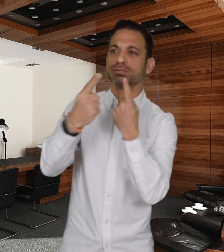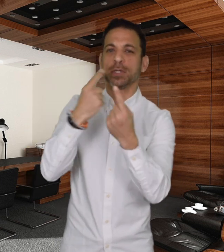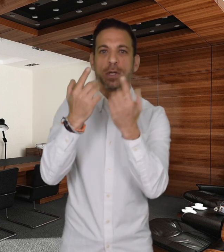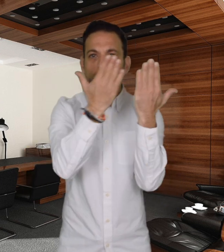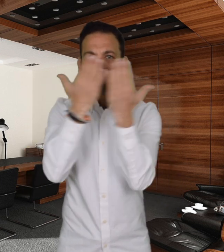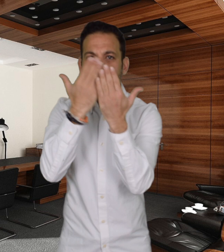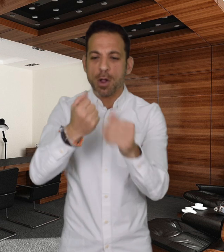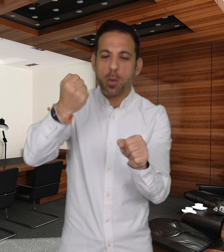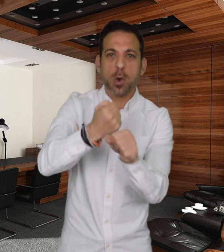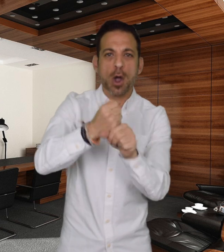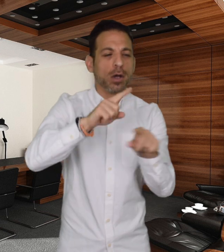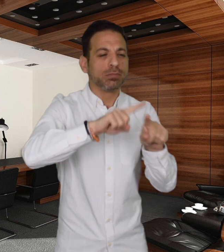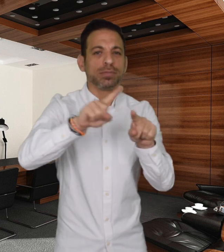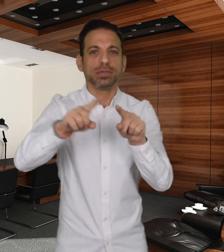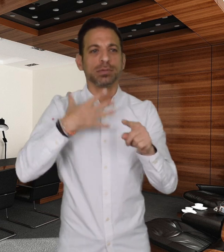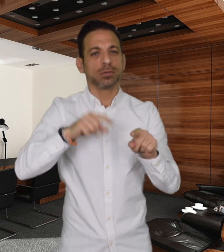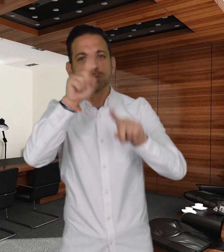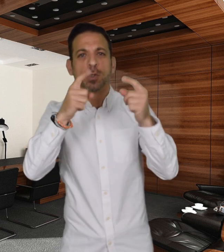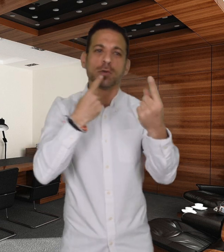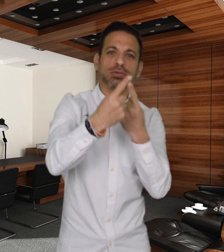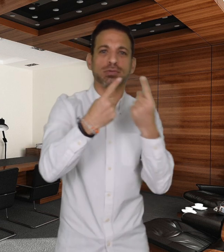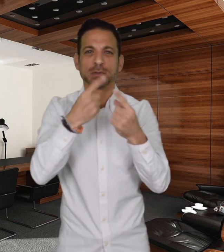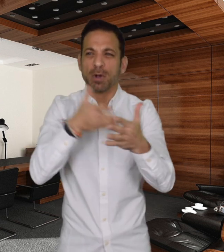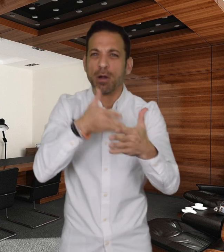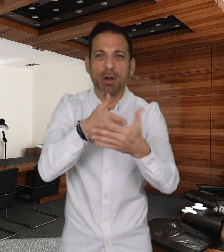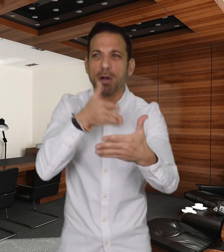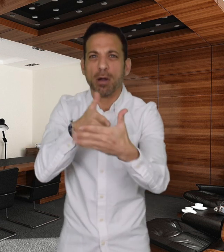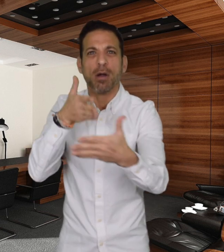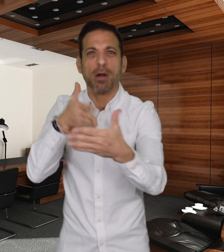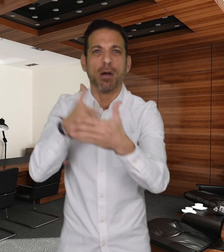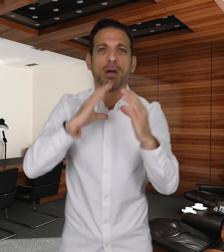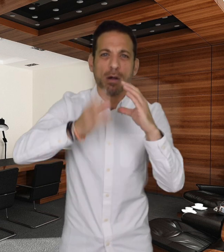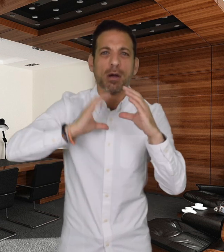public places. The Welsh council came up with a solution